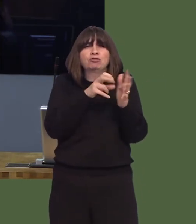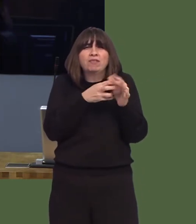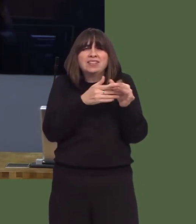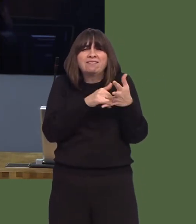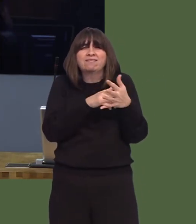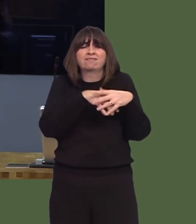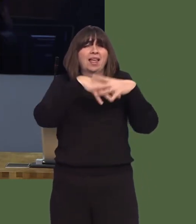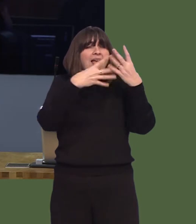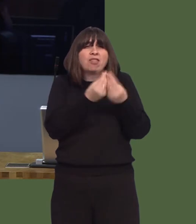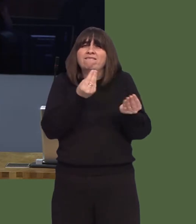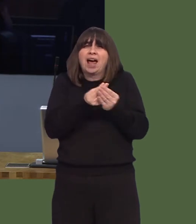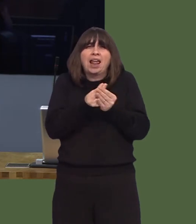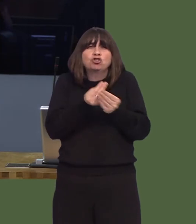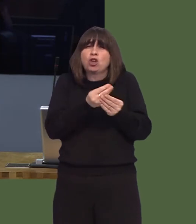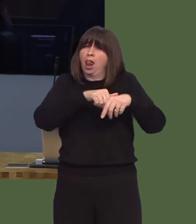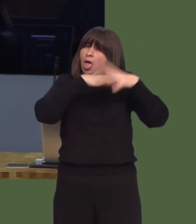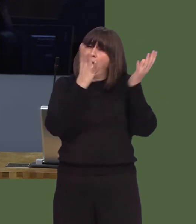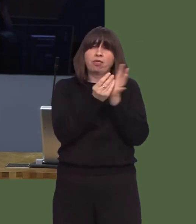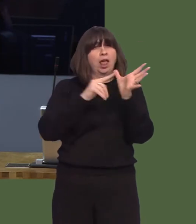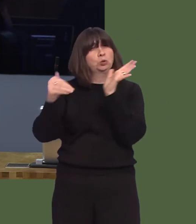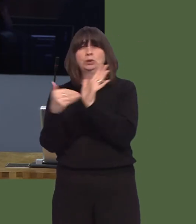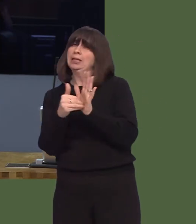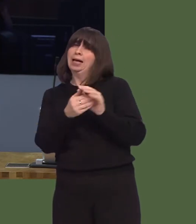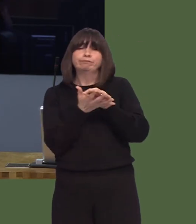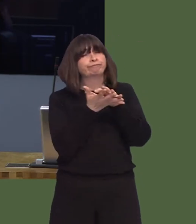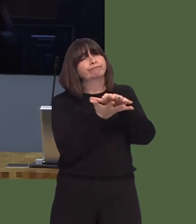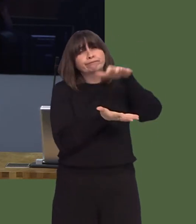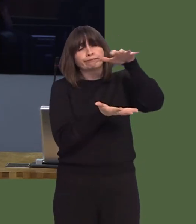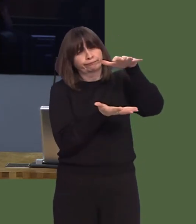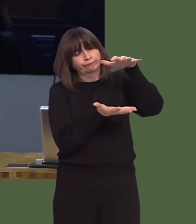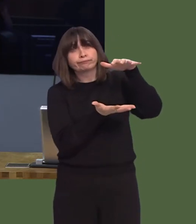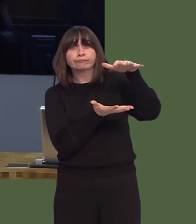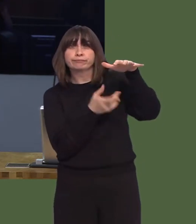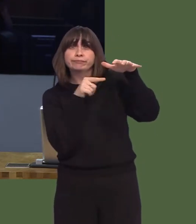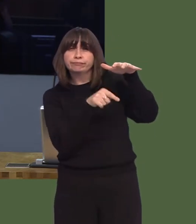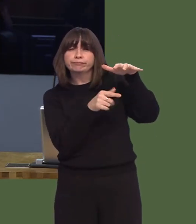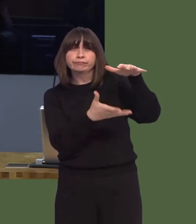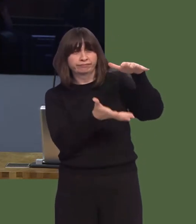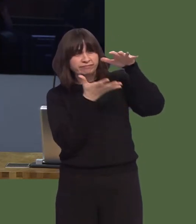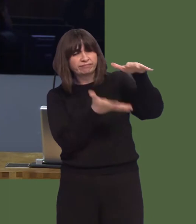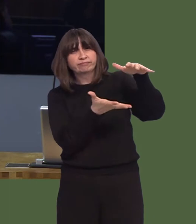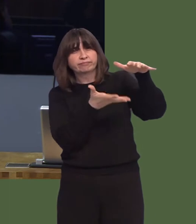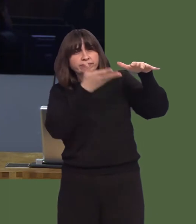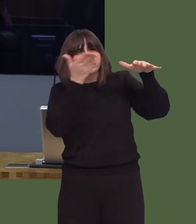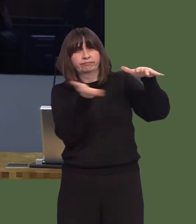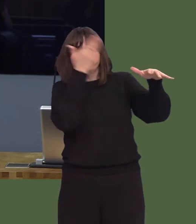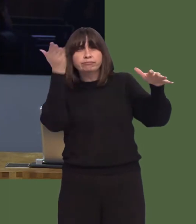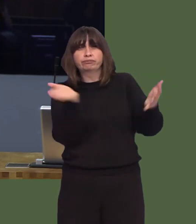all financial instrumentsóto acquire a huge mass of documentation, which they'll then